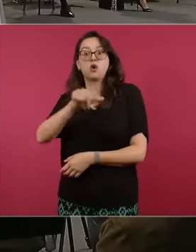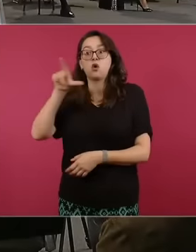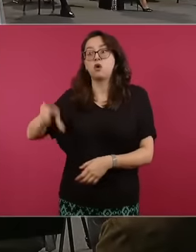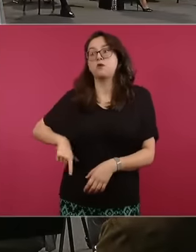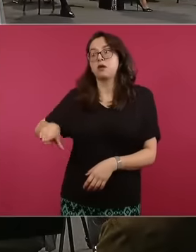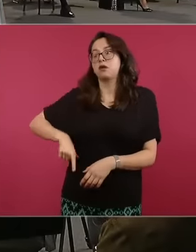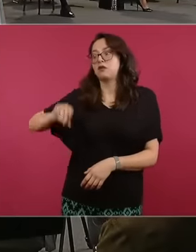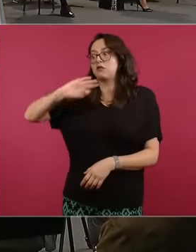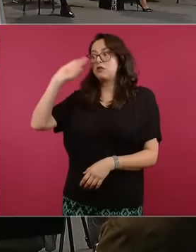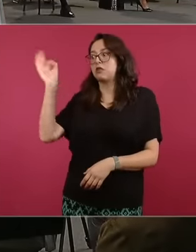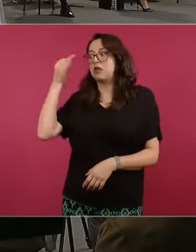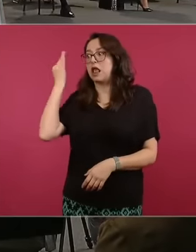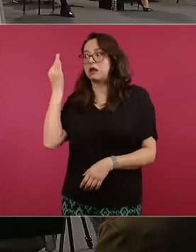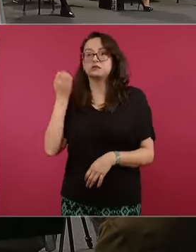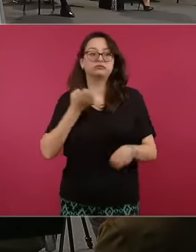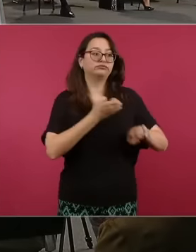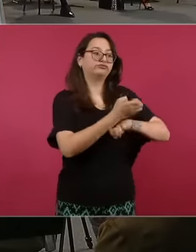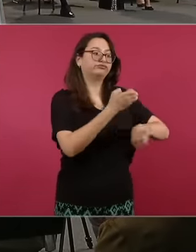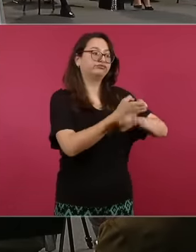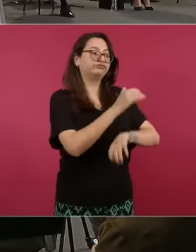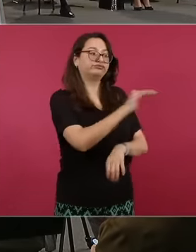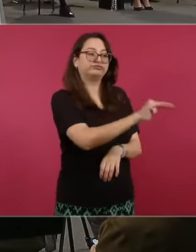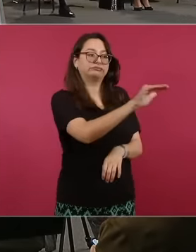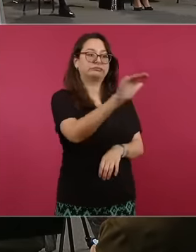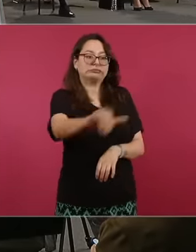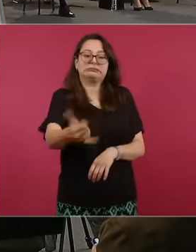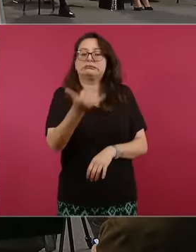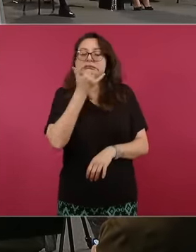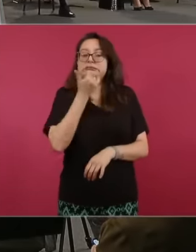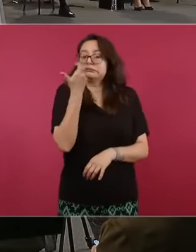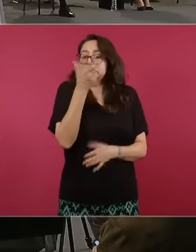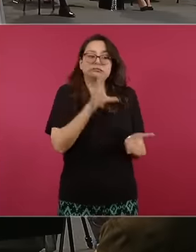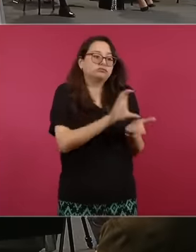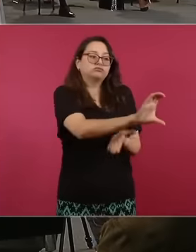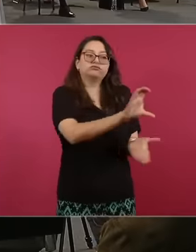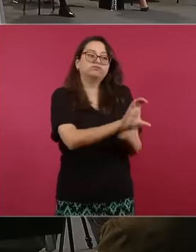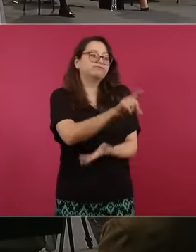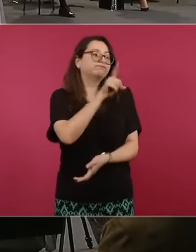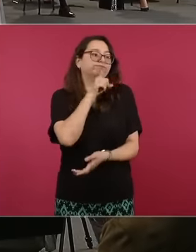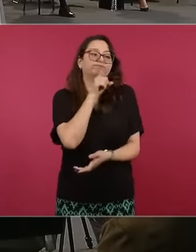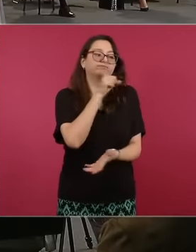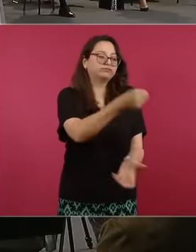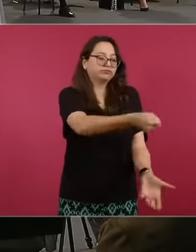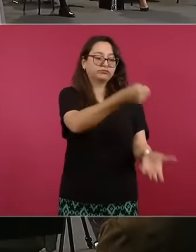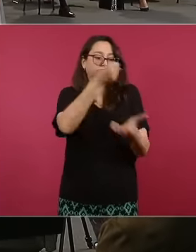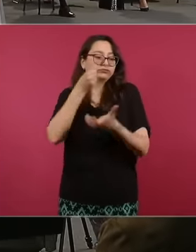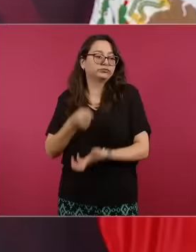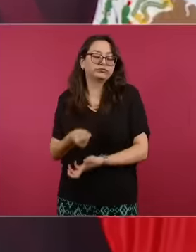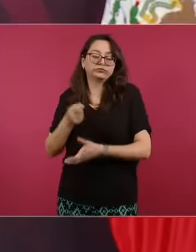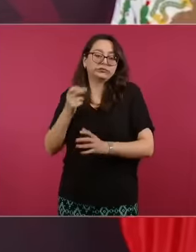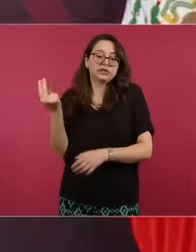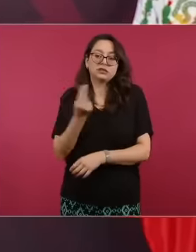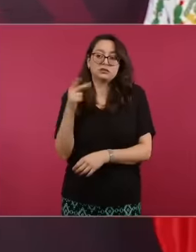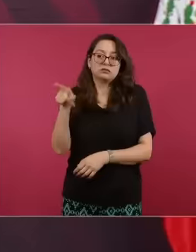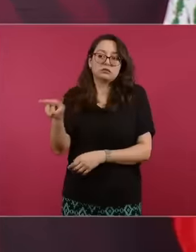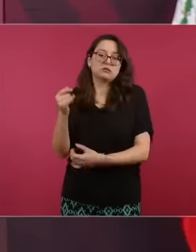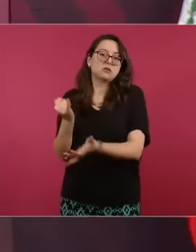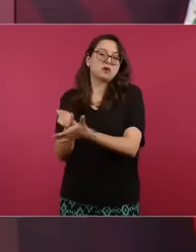in order not to fall into that, it was proposed to see, we can reach this agreement, we consider